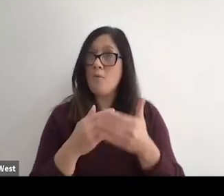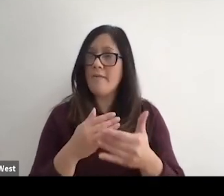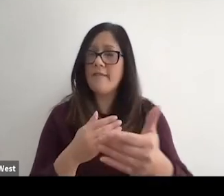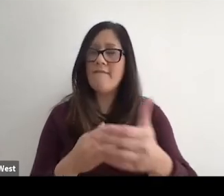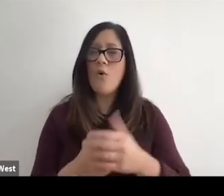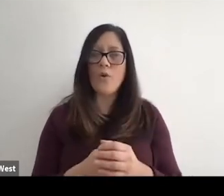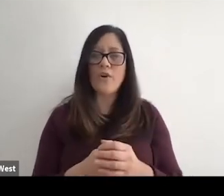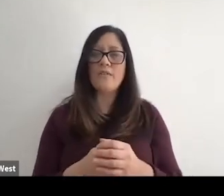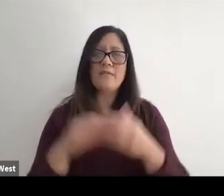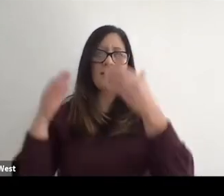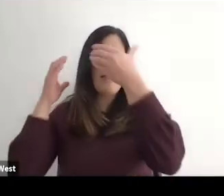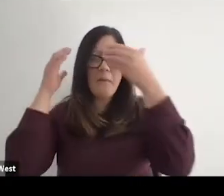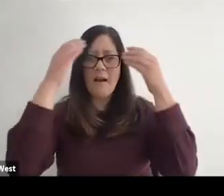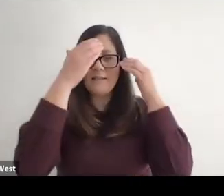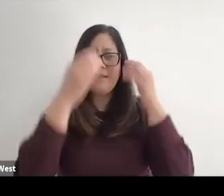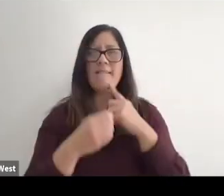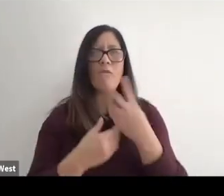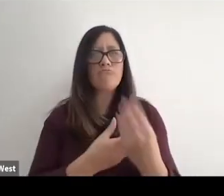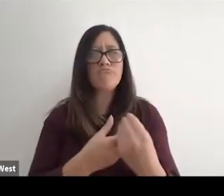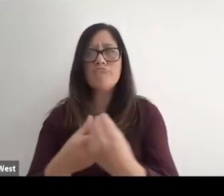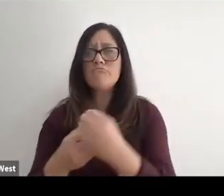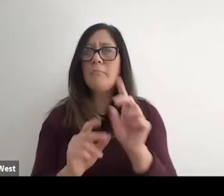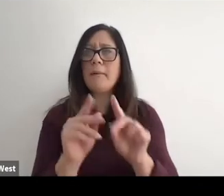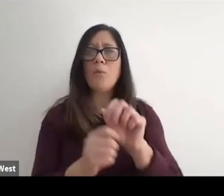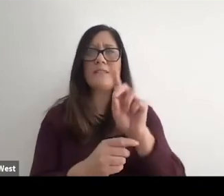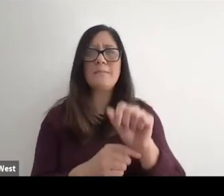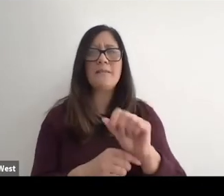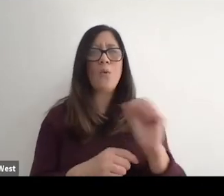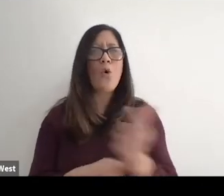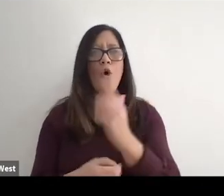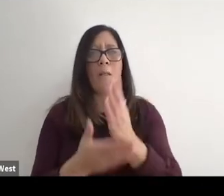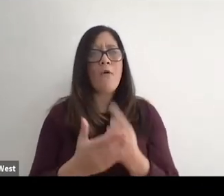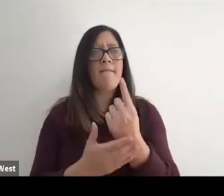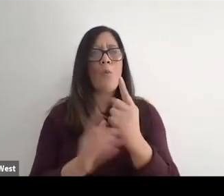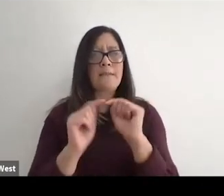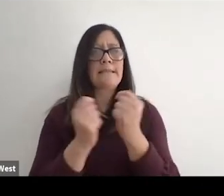that the mindset towards inclusion in the mindset that we're really all part of one team.